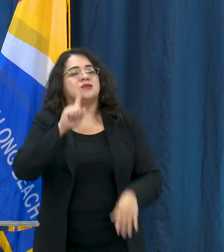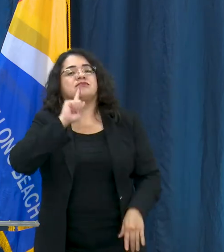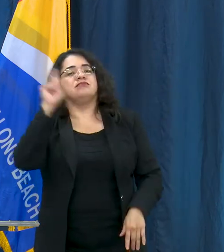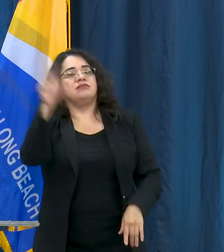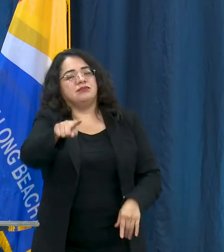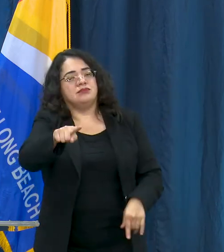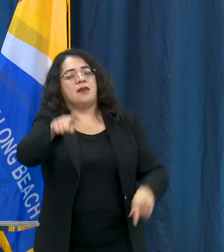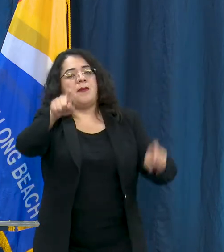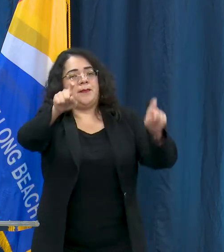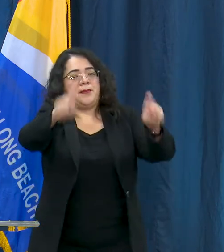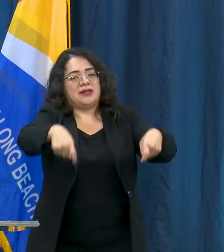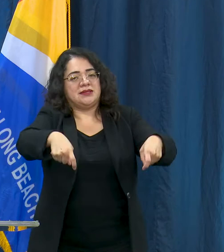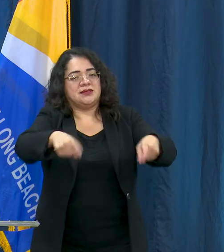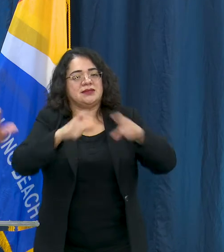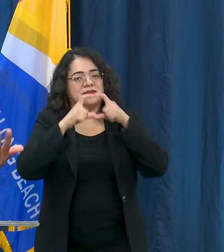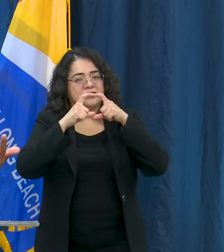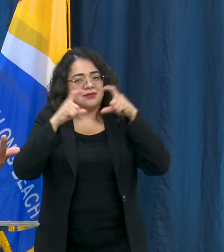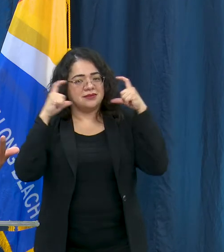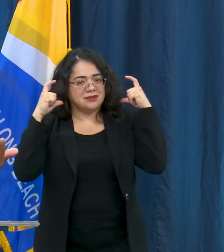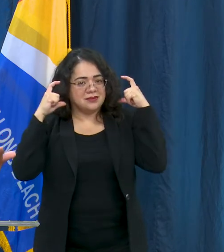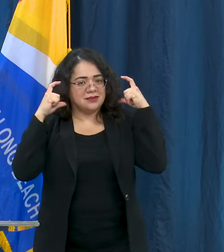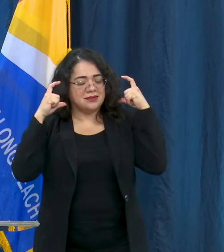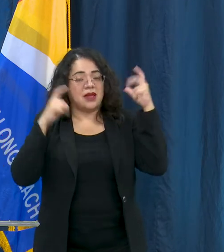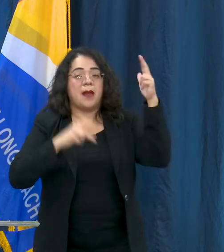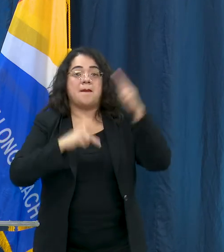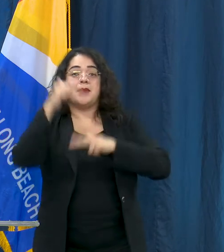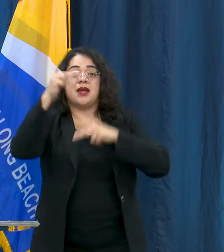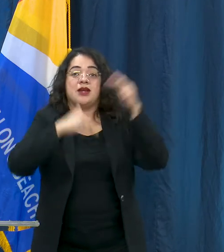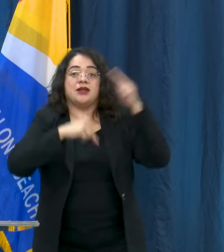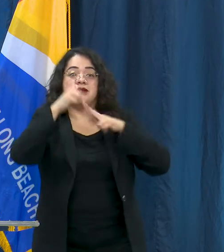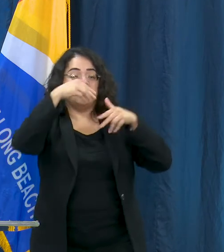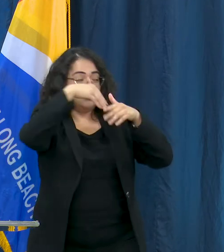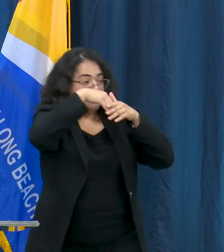when you are entering a retail business or an establishment,